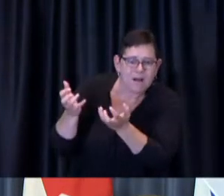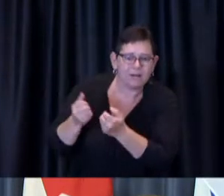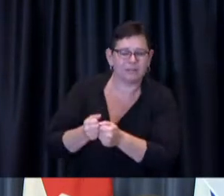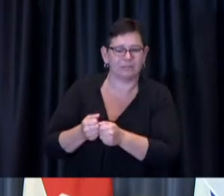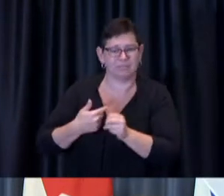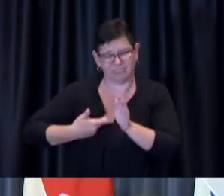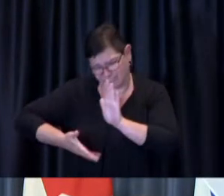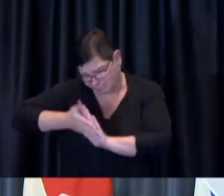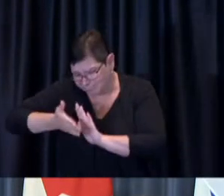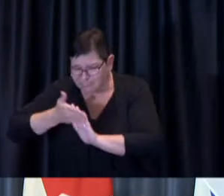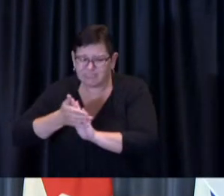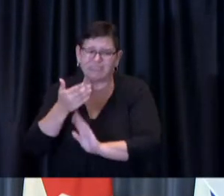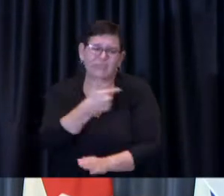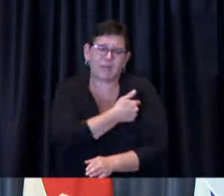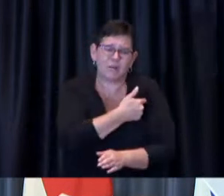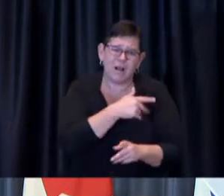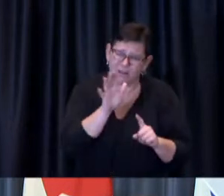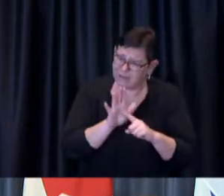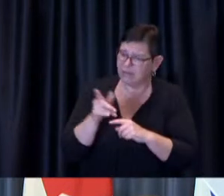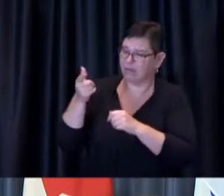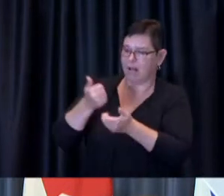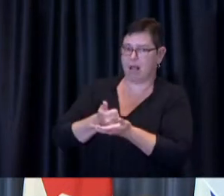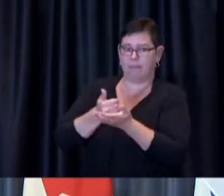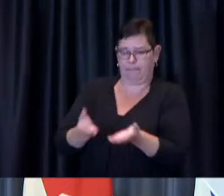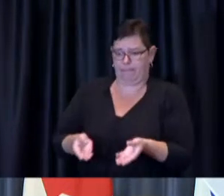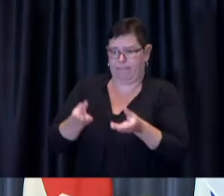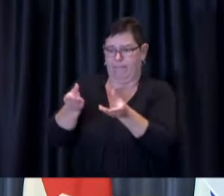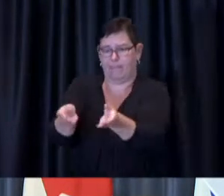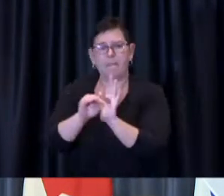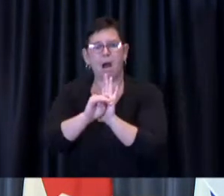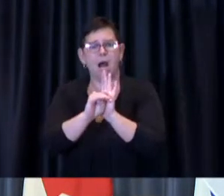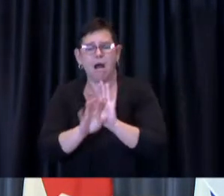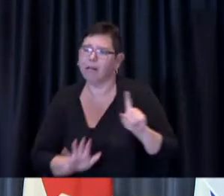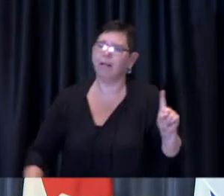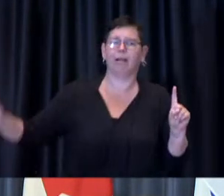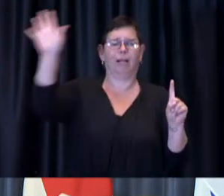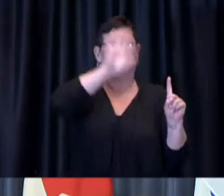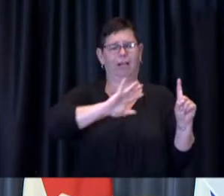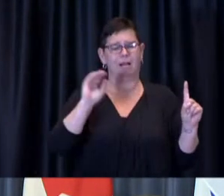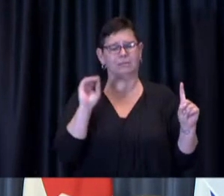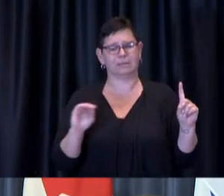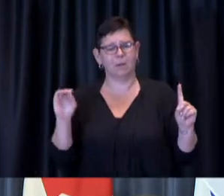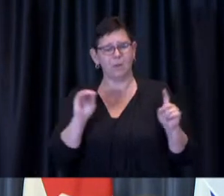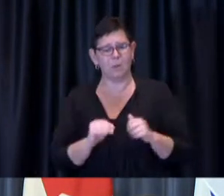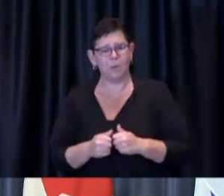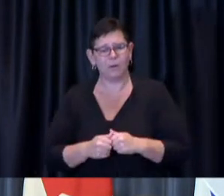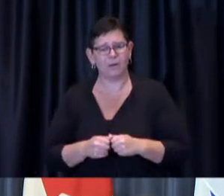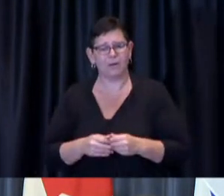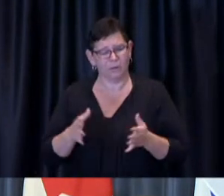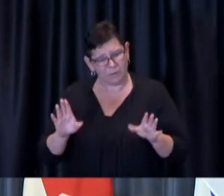Since that time, the City has worked non-stop to administer more than a million doses of COVID-19 vaccine